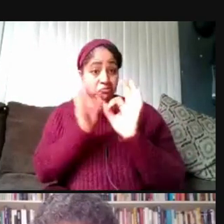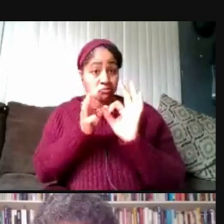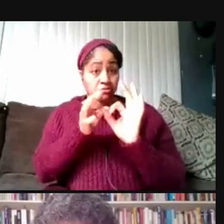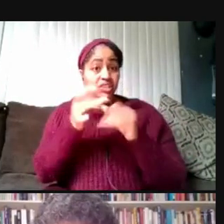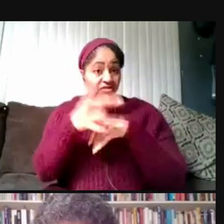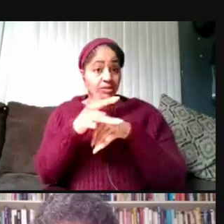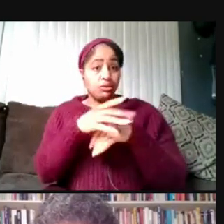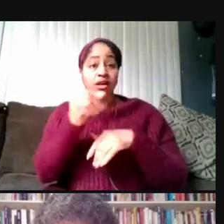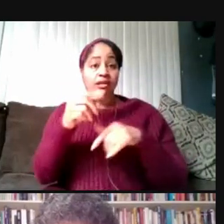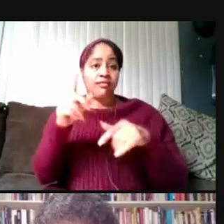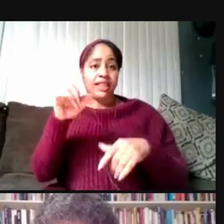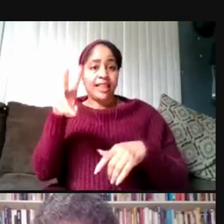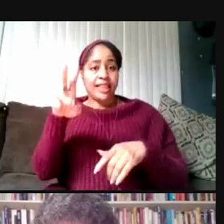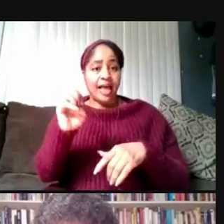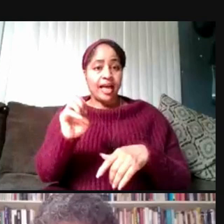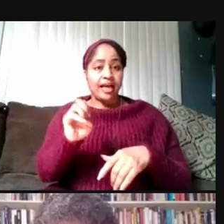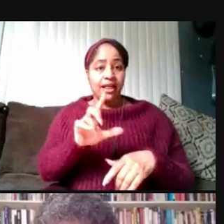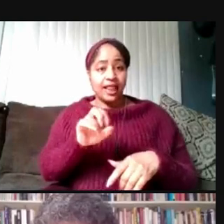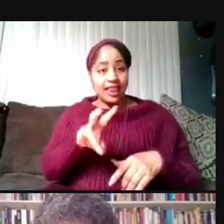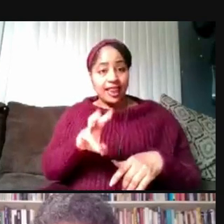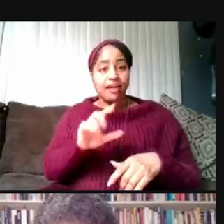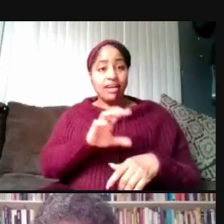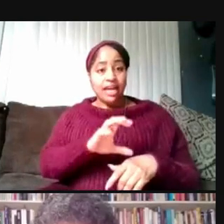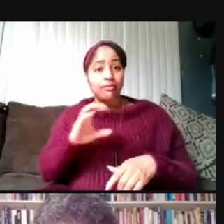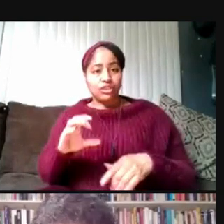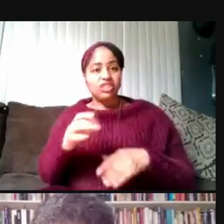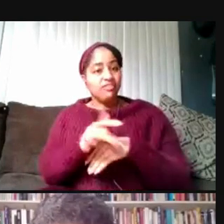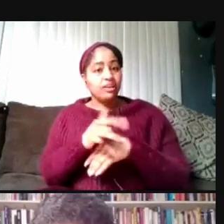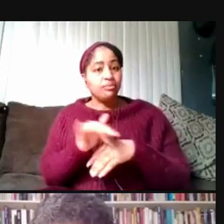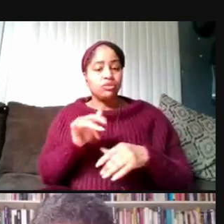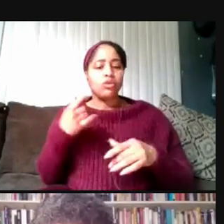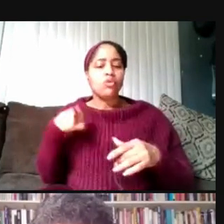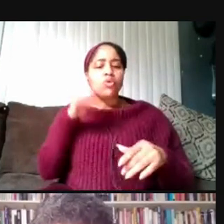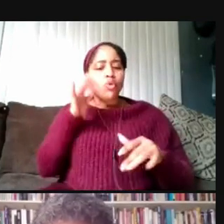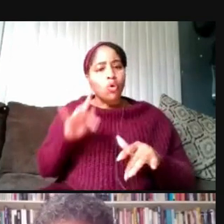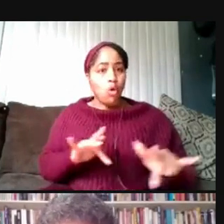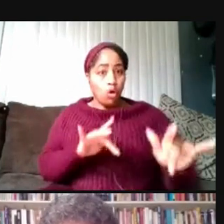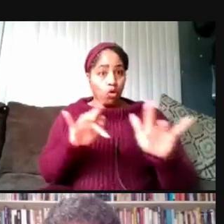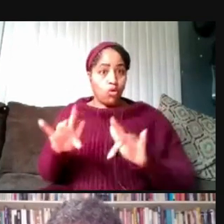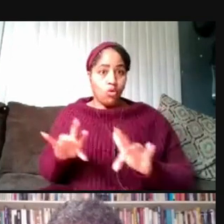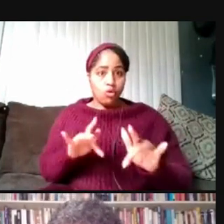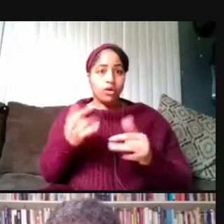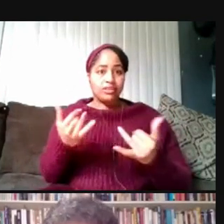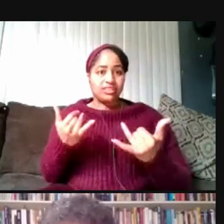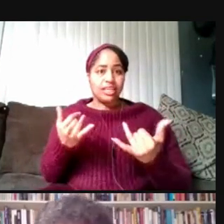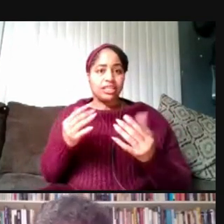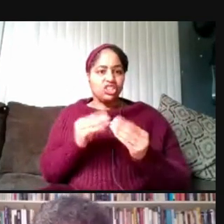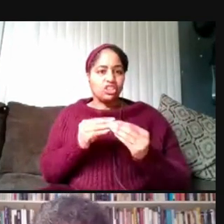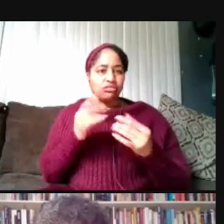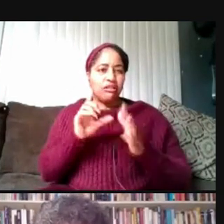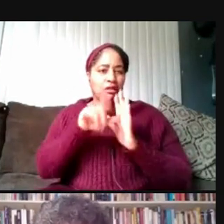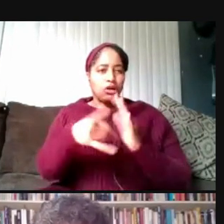and that the recording of today's session will be posted later today. Today we'll be able to go until 2:00 p.m.